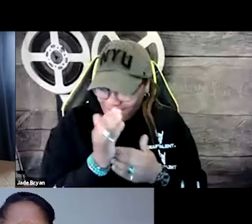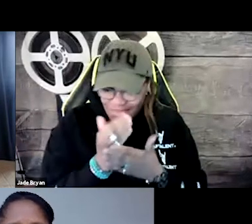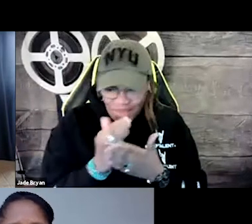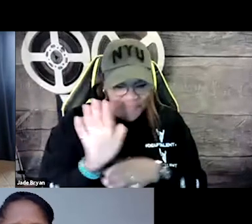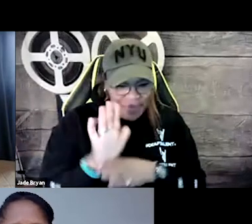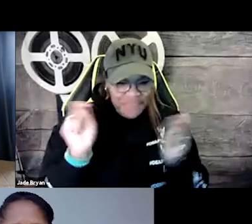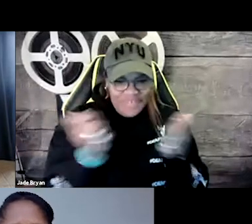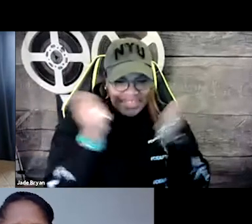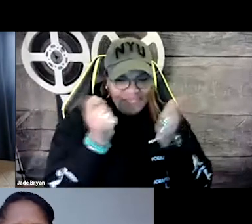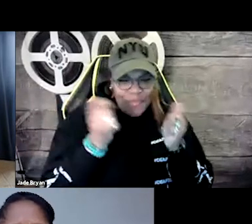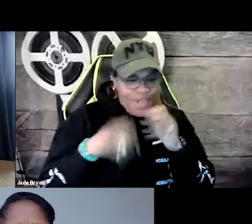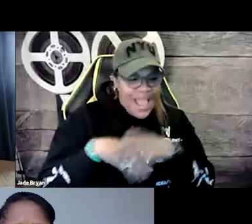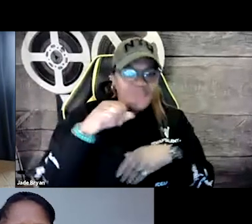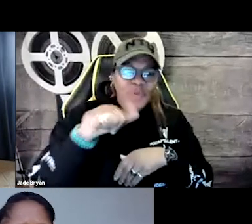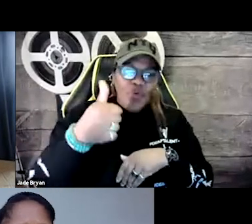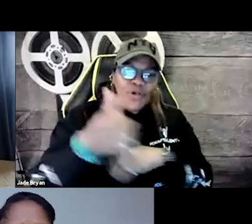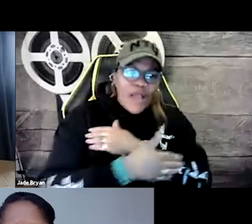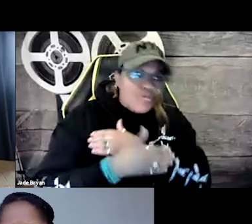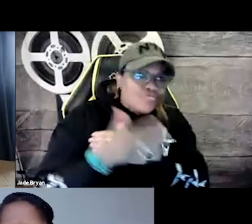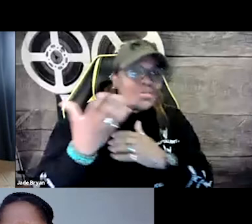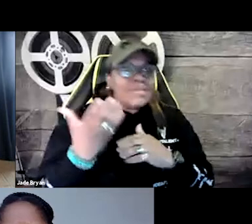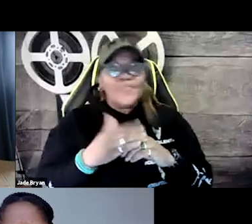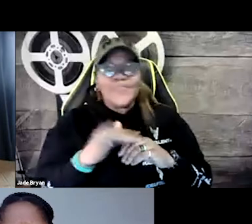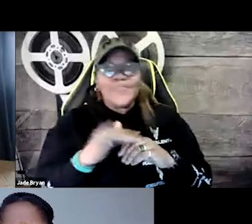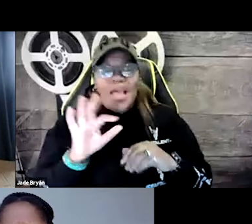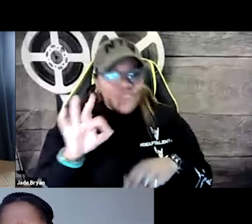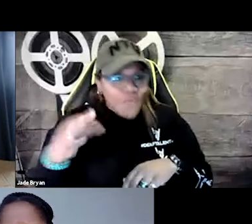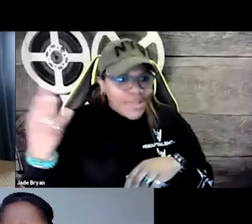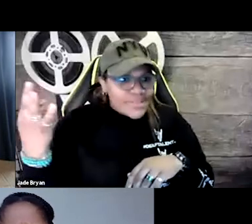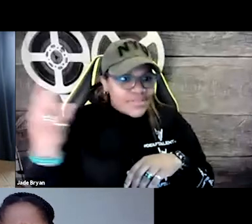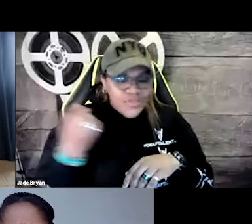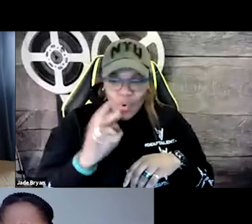I do remember there was a movie festival that I attended in another country.